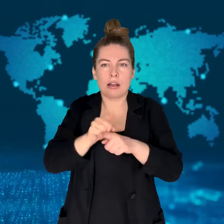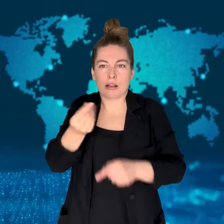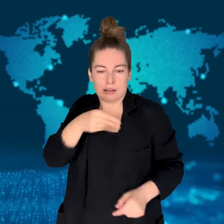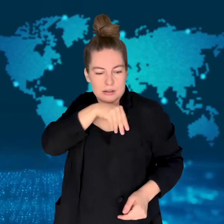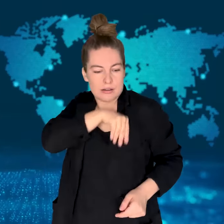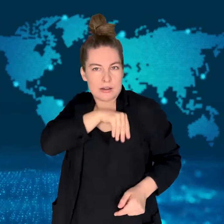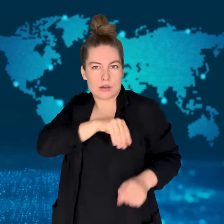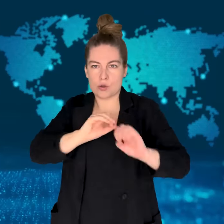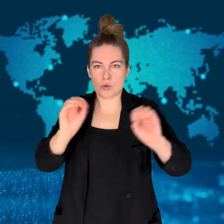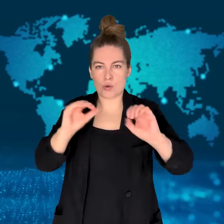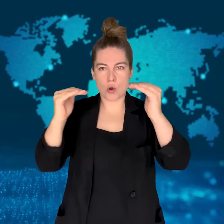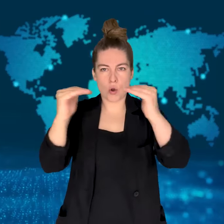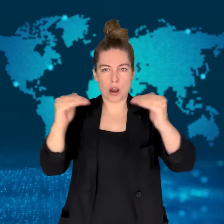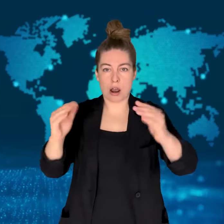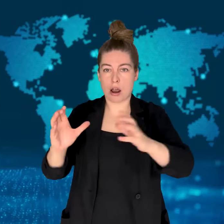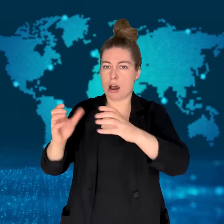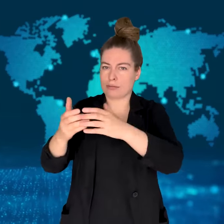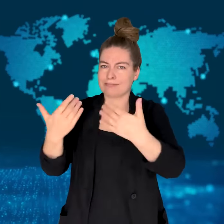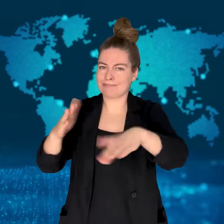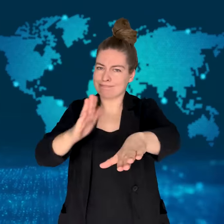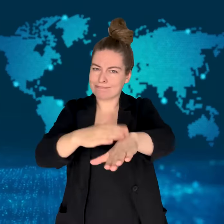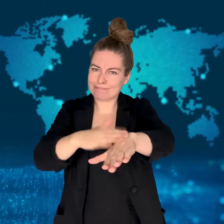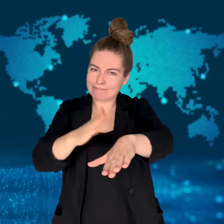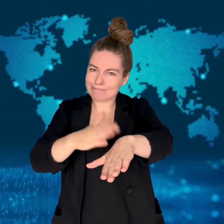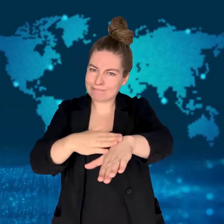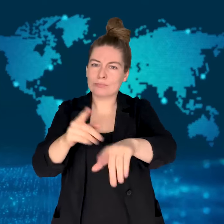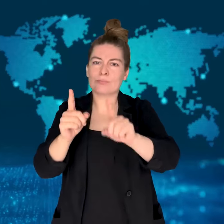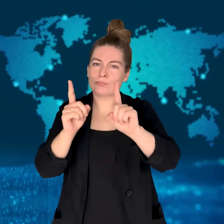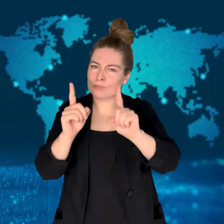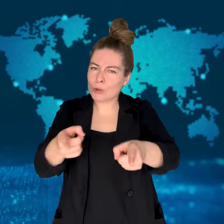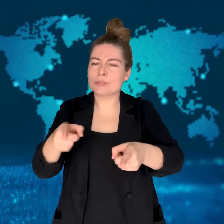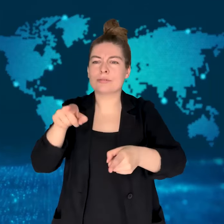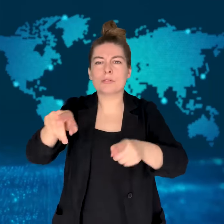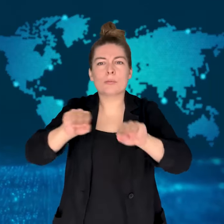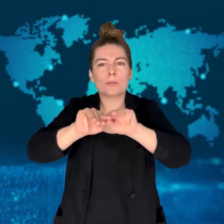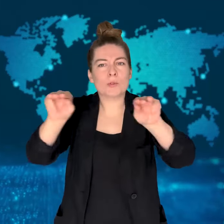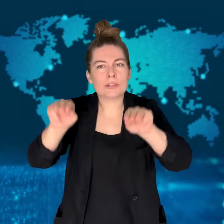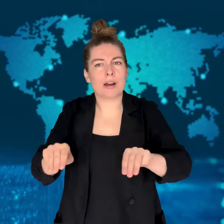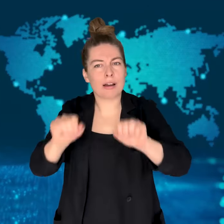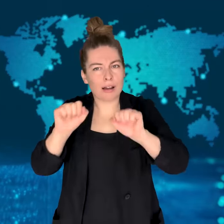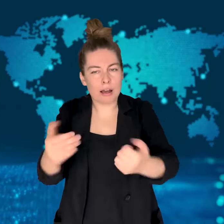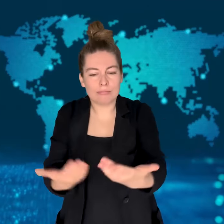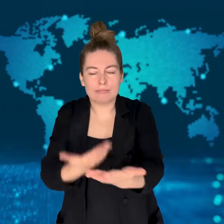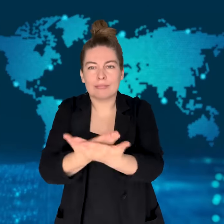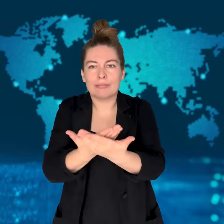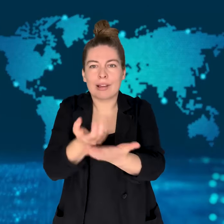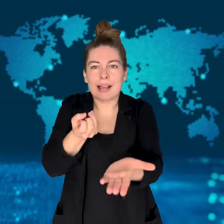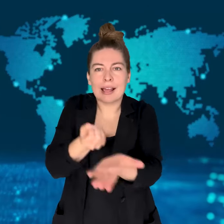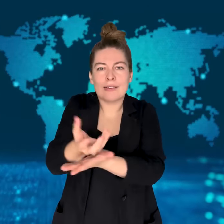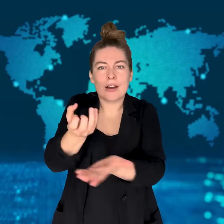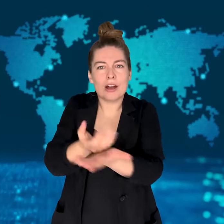are demanding the museum provide information about the artifacts.